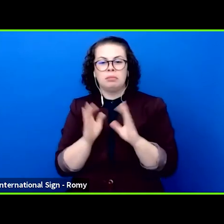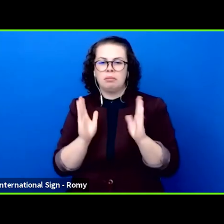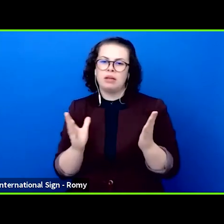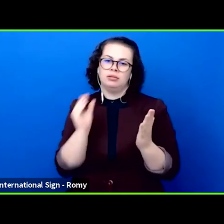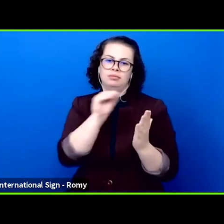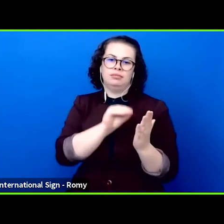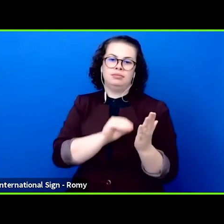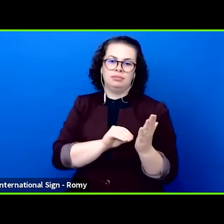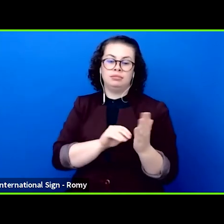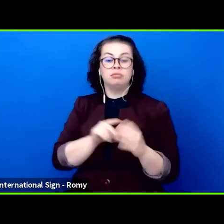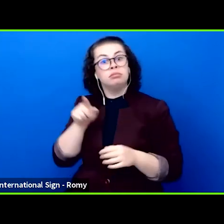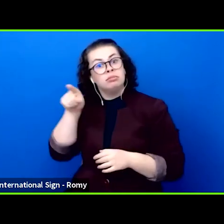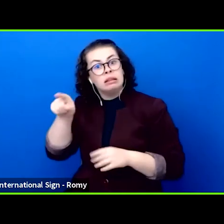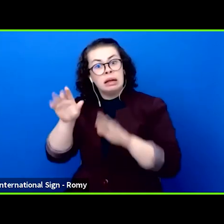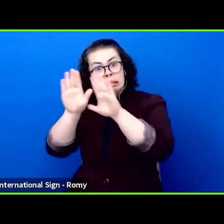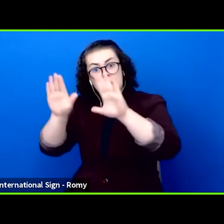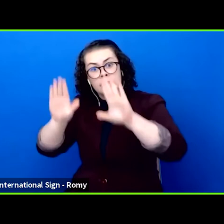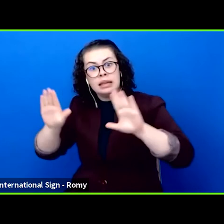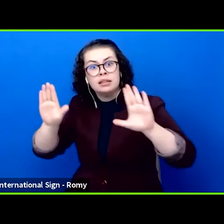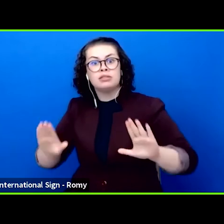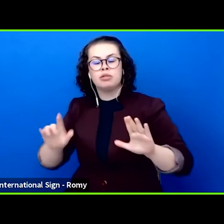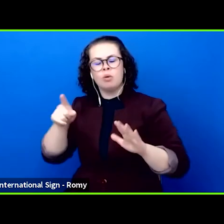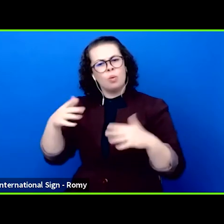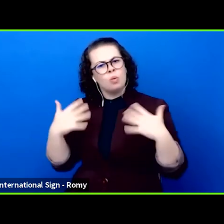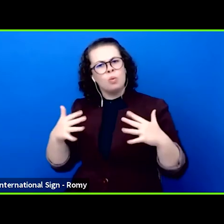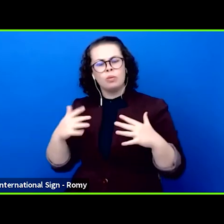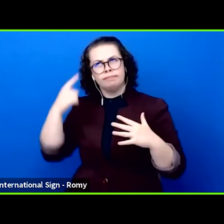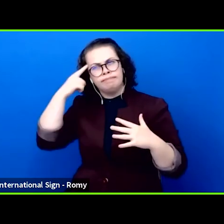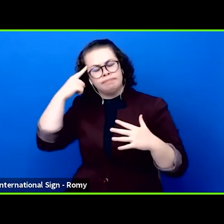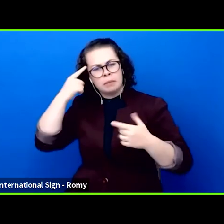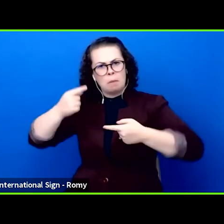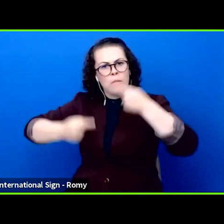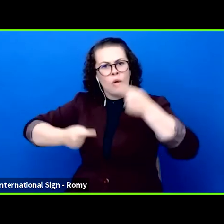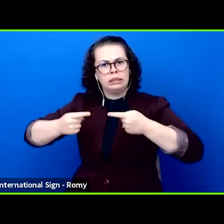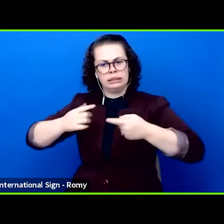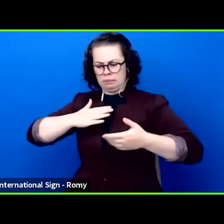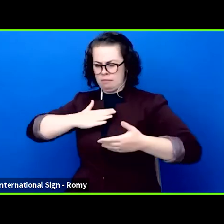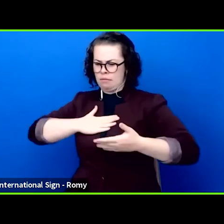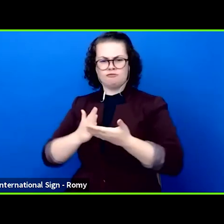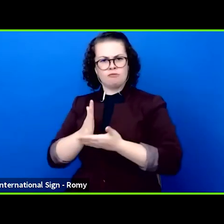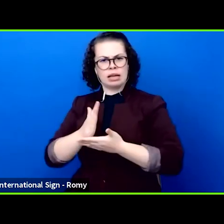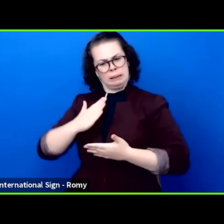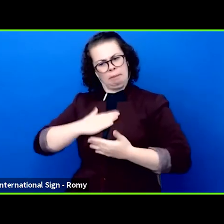a laboratory of social imagination. Beyond ideology the debate about